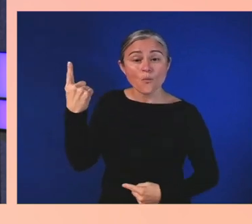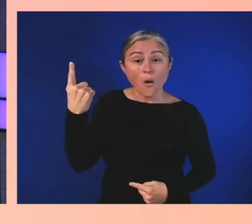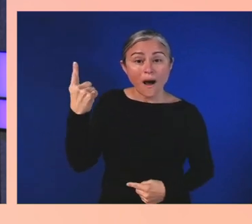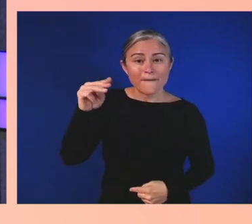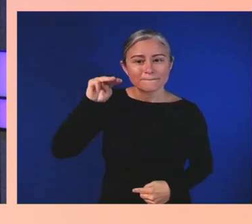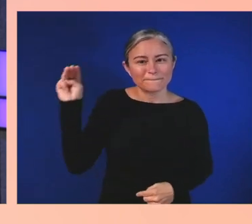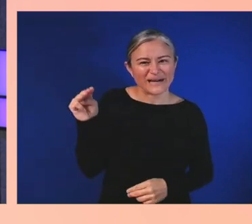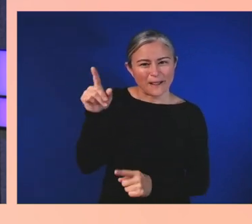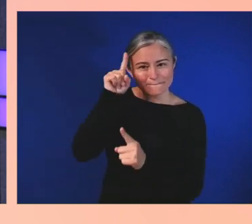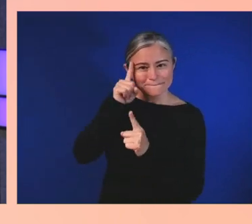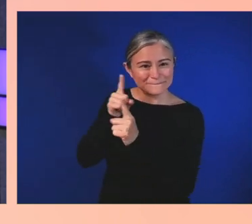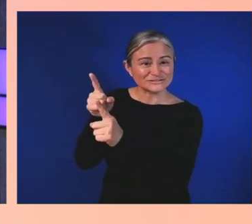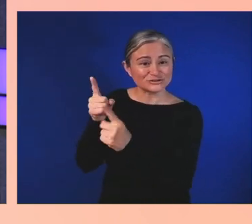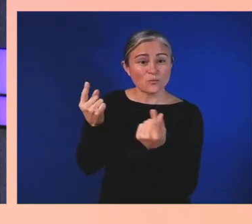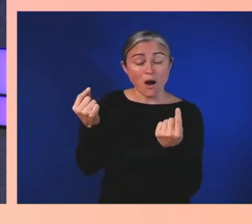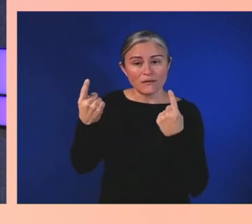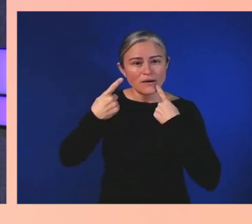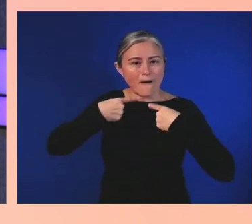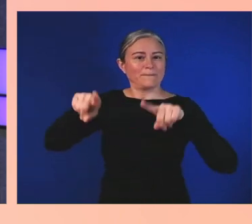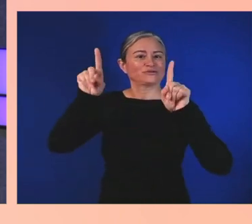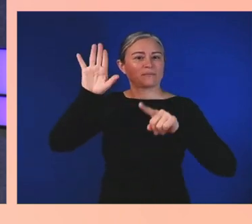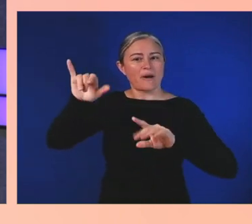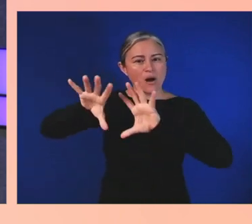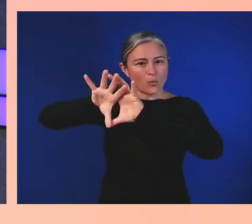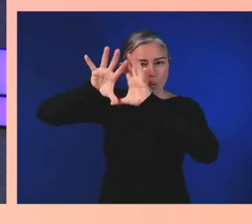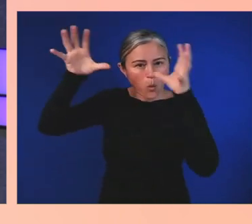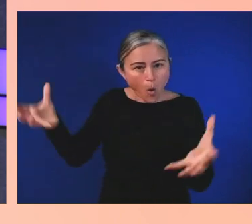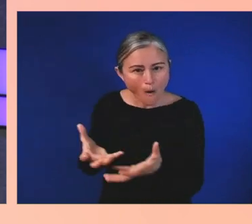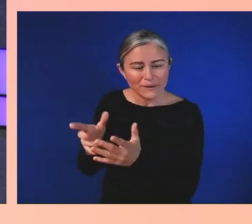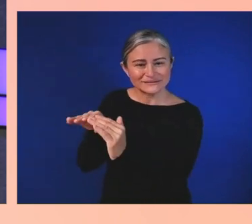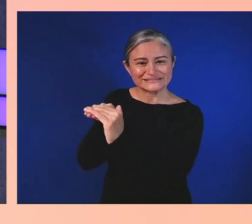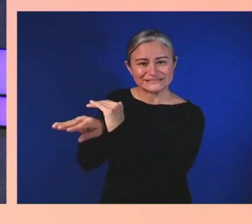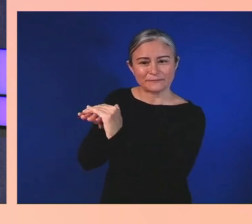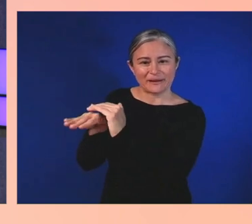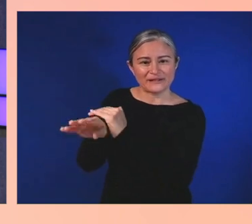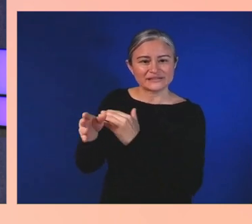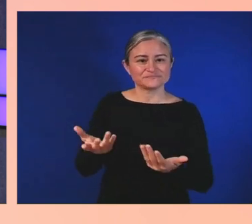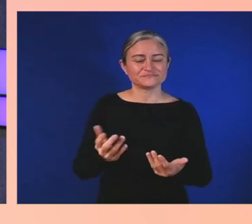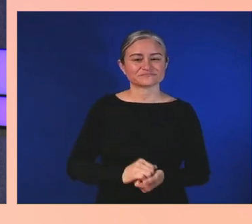by Global Accessibility Awareness Day on May 18th.